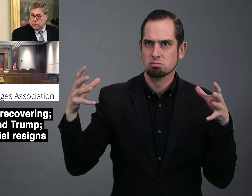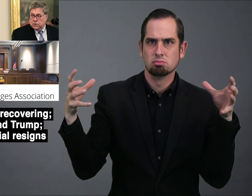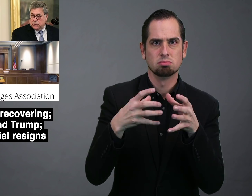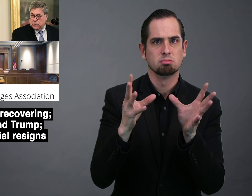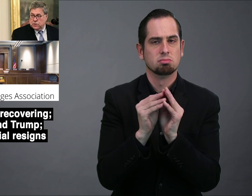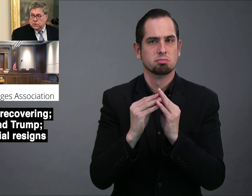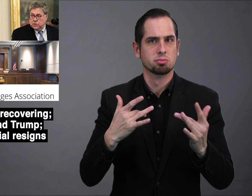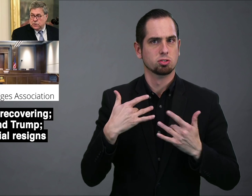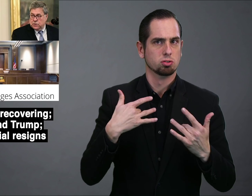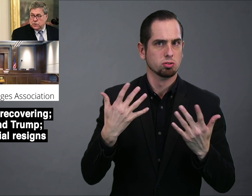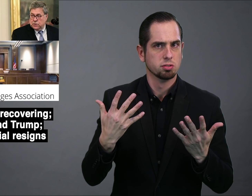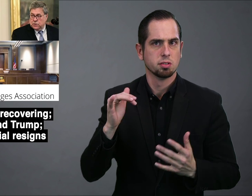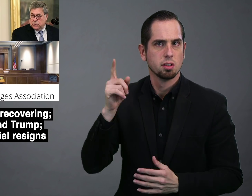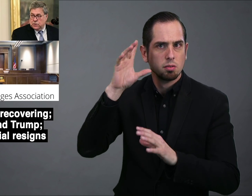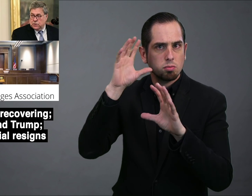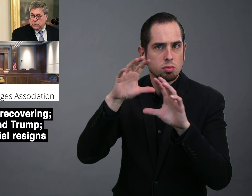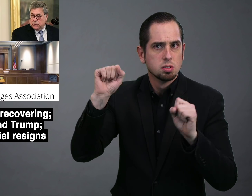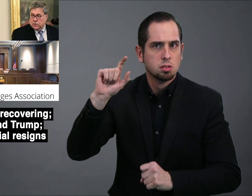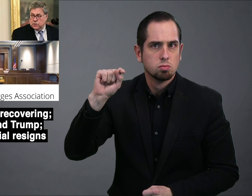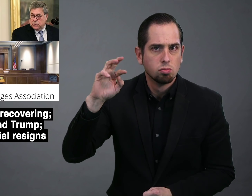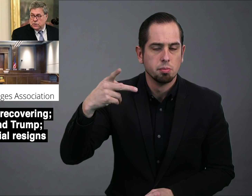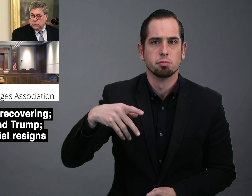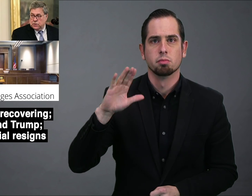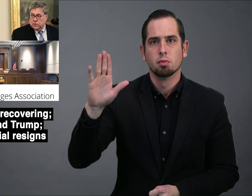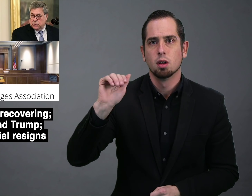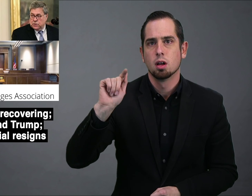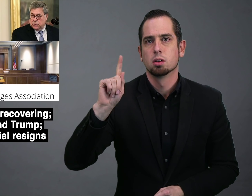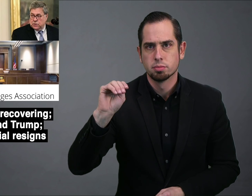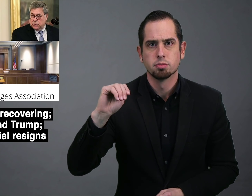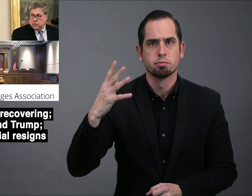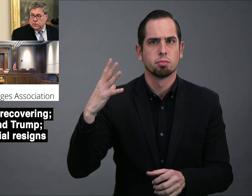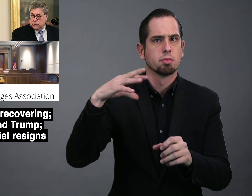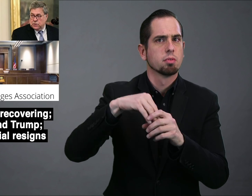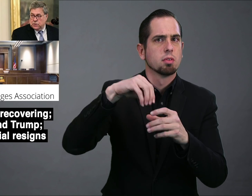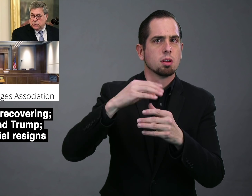over concerns that President Trump and his administration